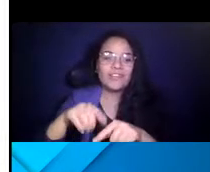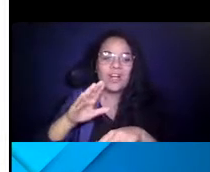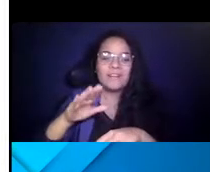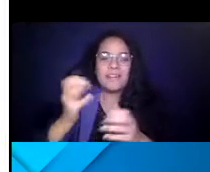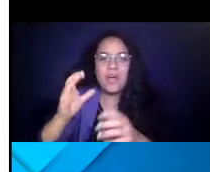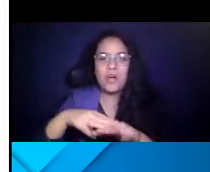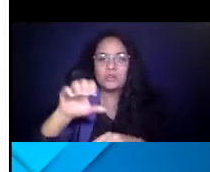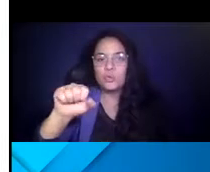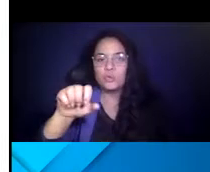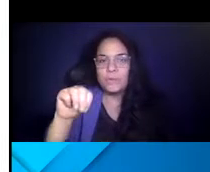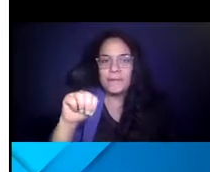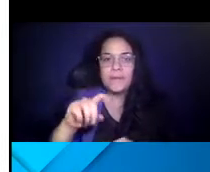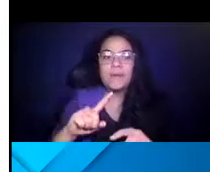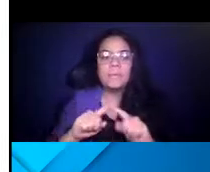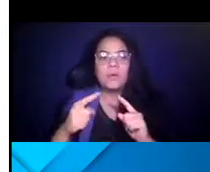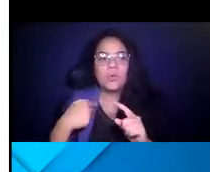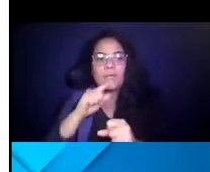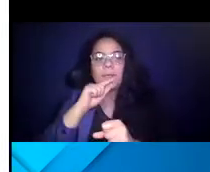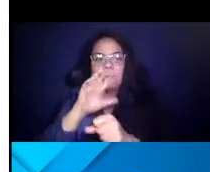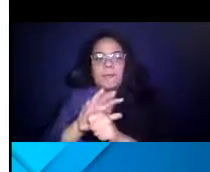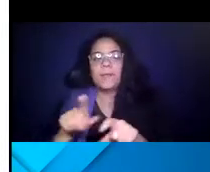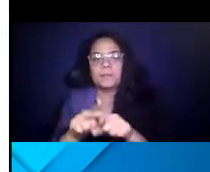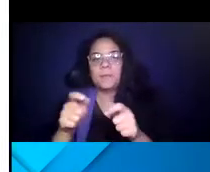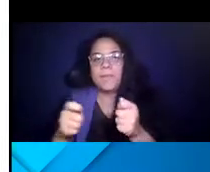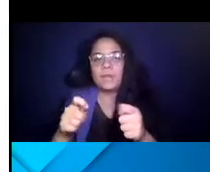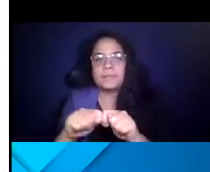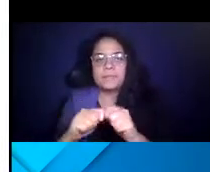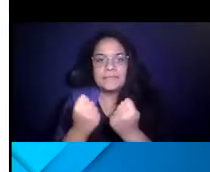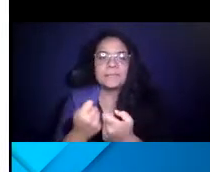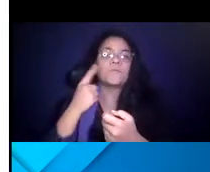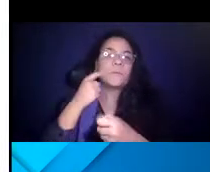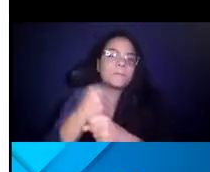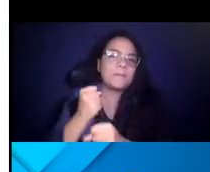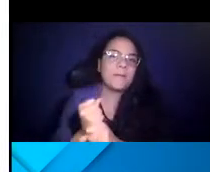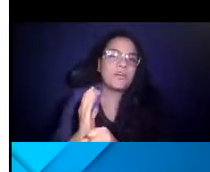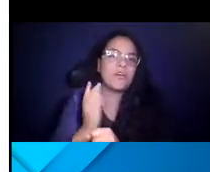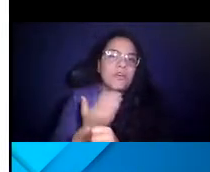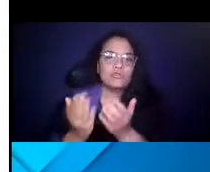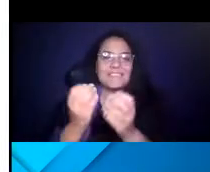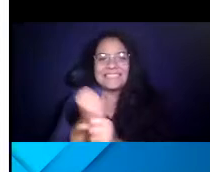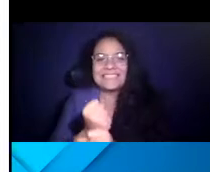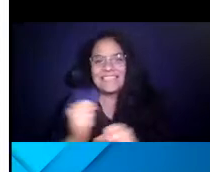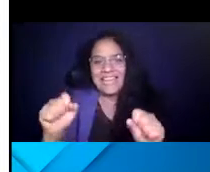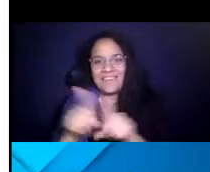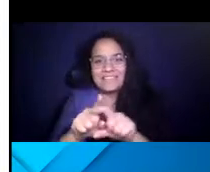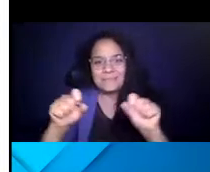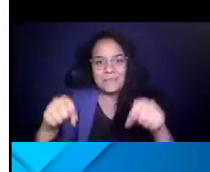14:56:18 But we were committed as a management team to making our service as safe as it could be.